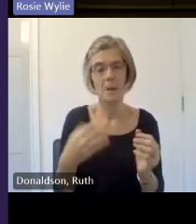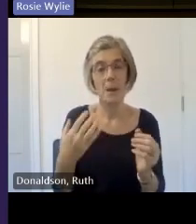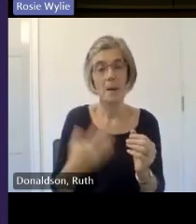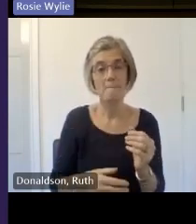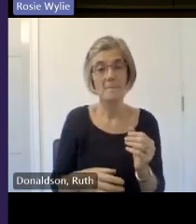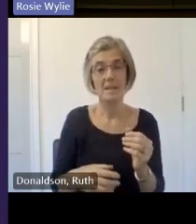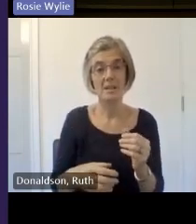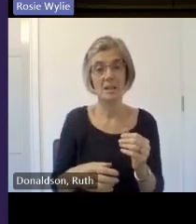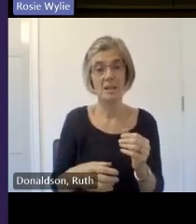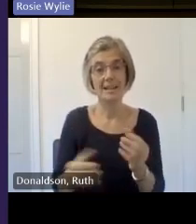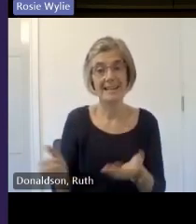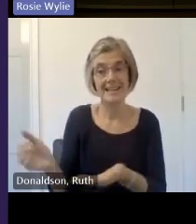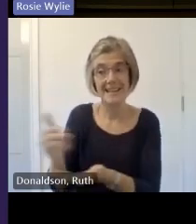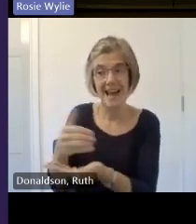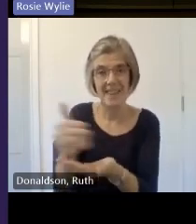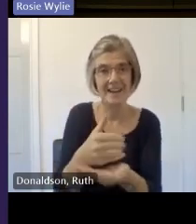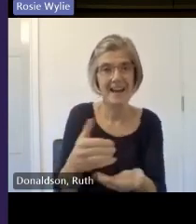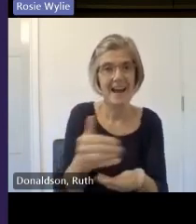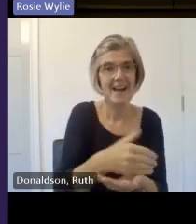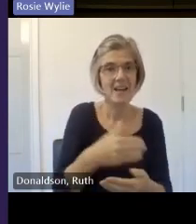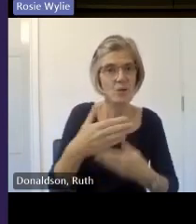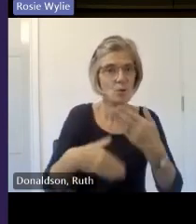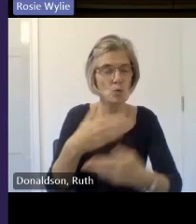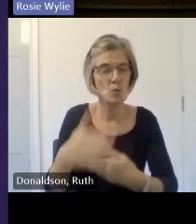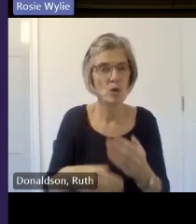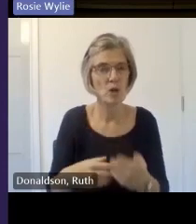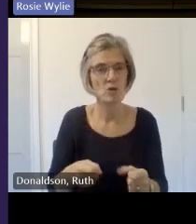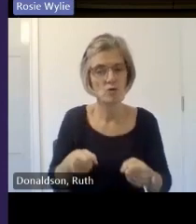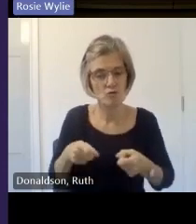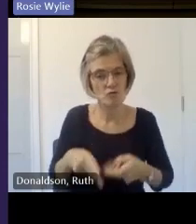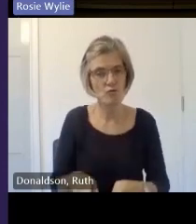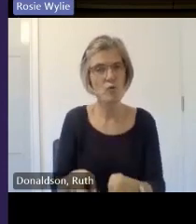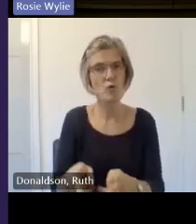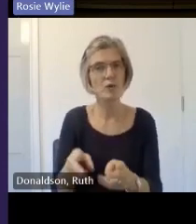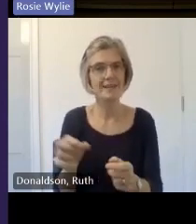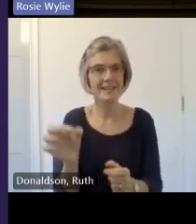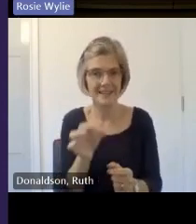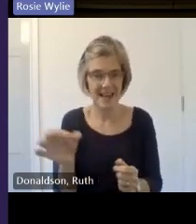the road to the AES as well as creating many of the other stories gathered from throughout the